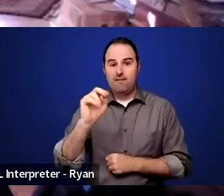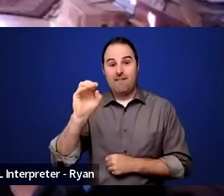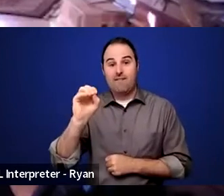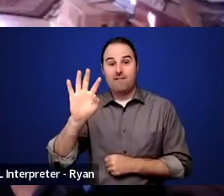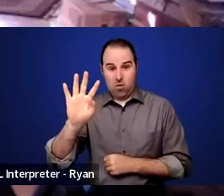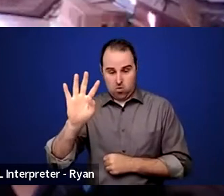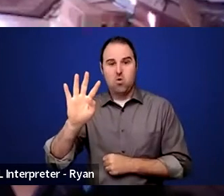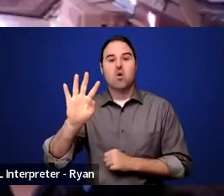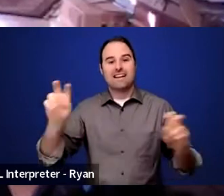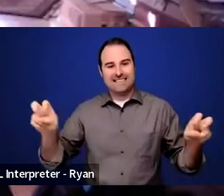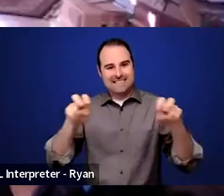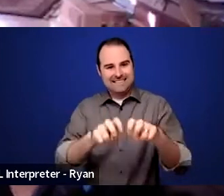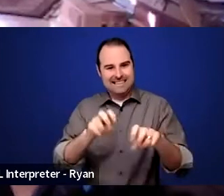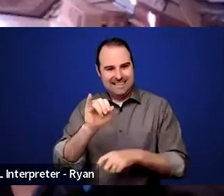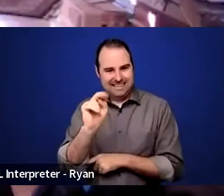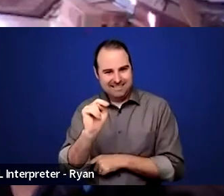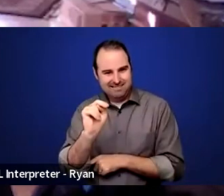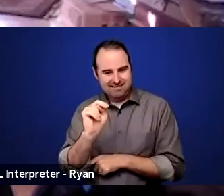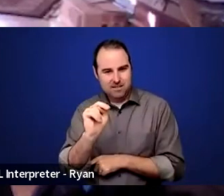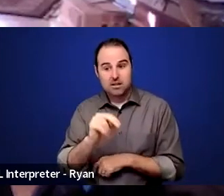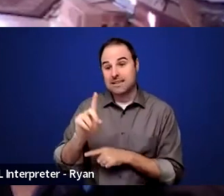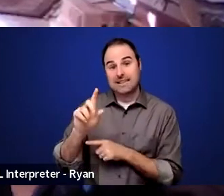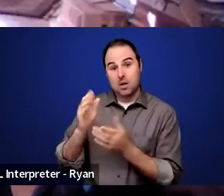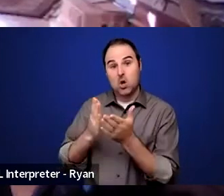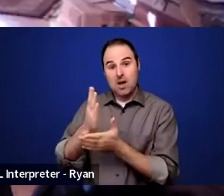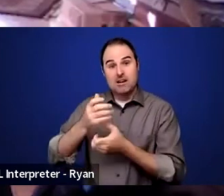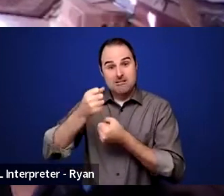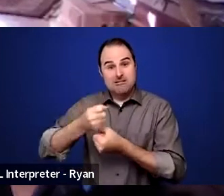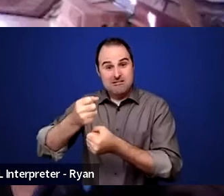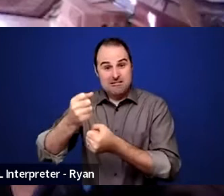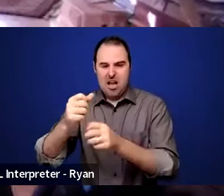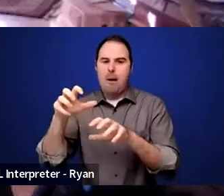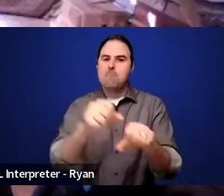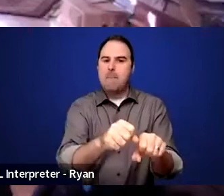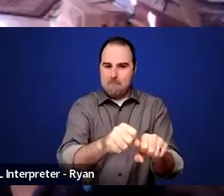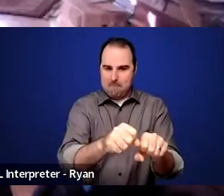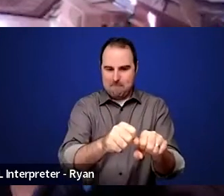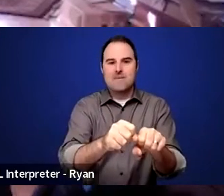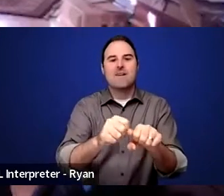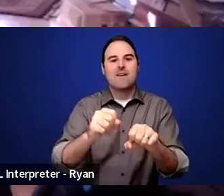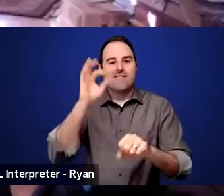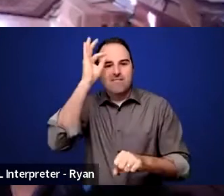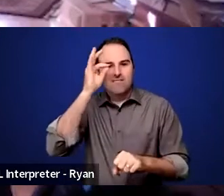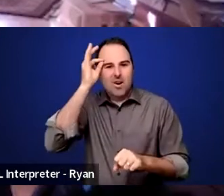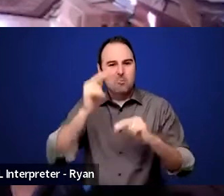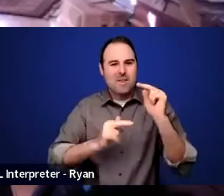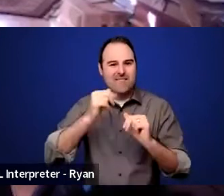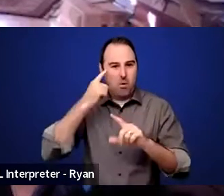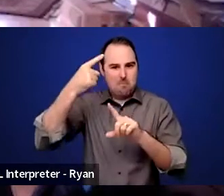in which disabled rights activists occupied a federal building for almost a month, demanding greater accessibility for all.